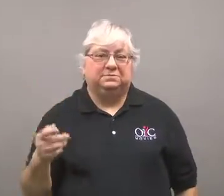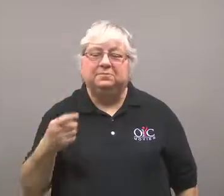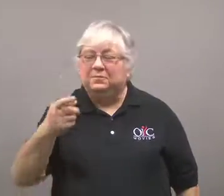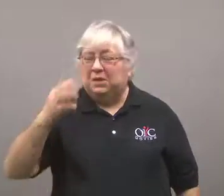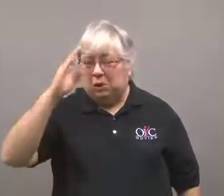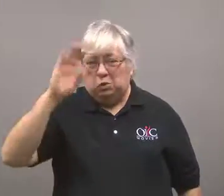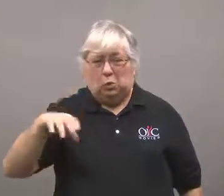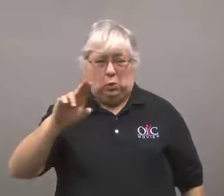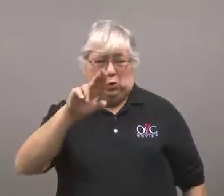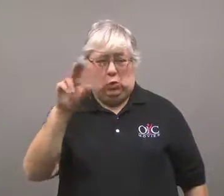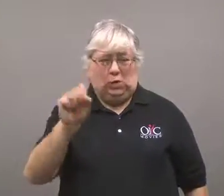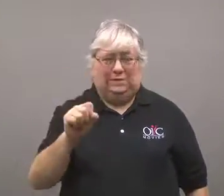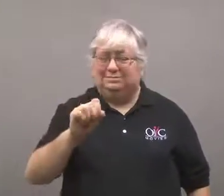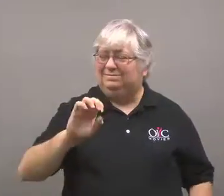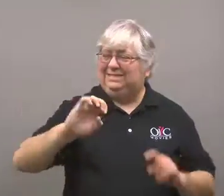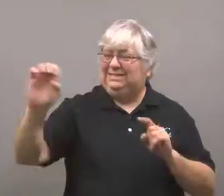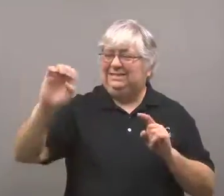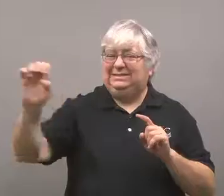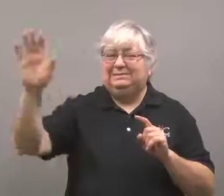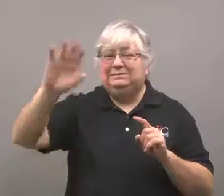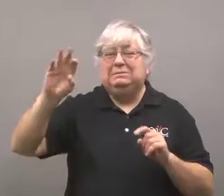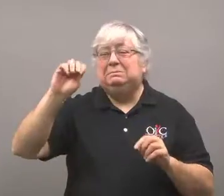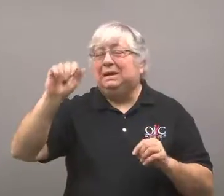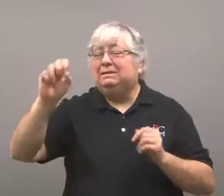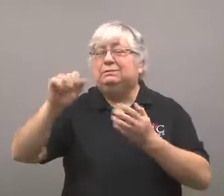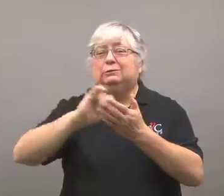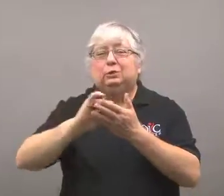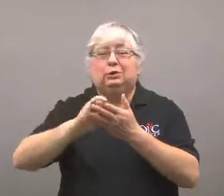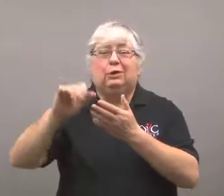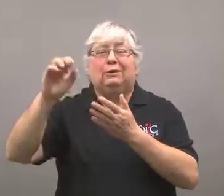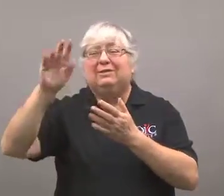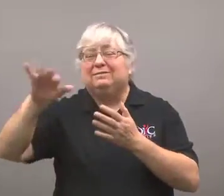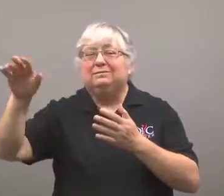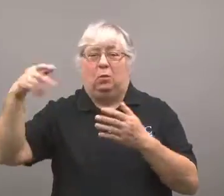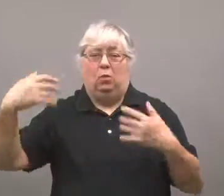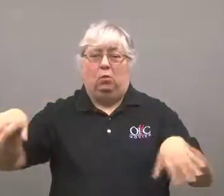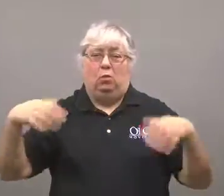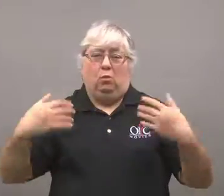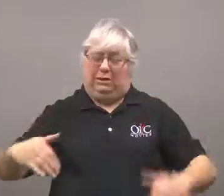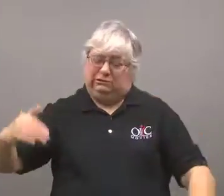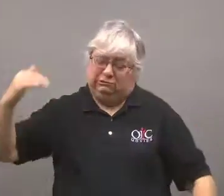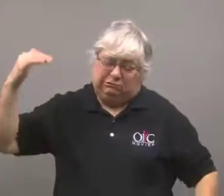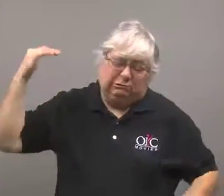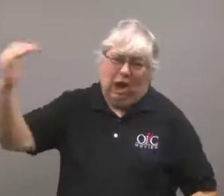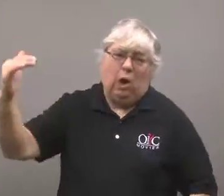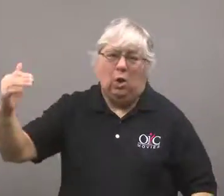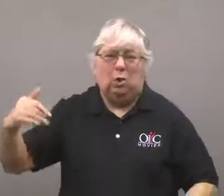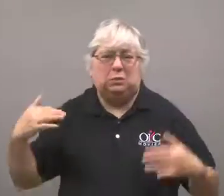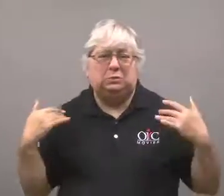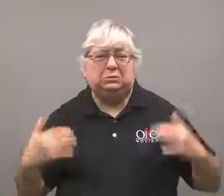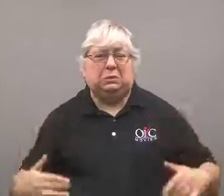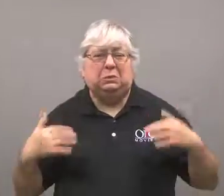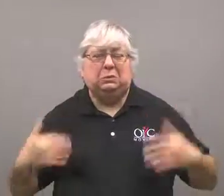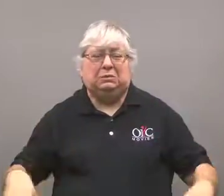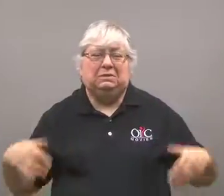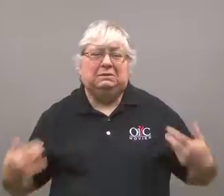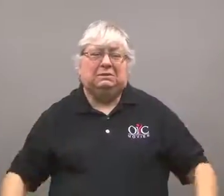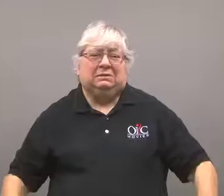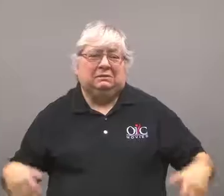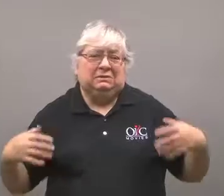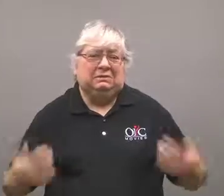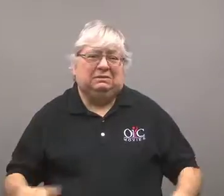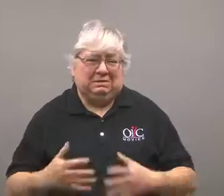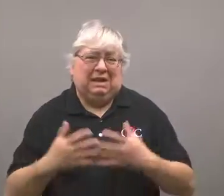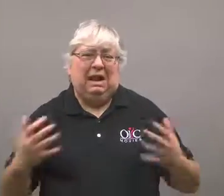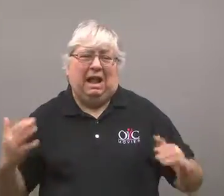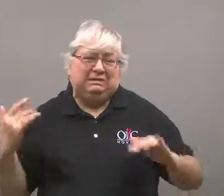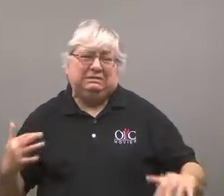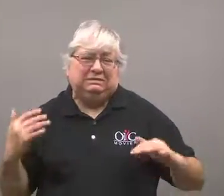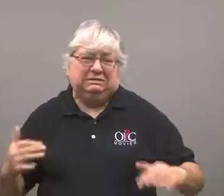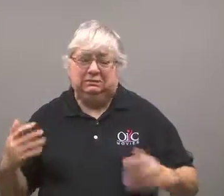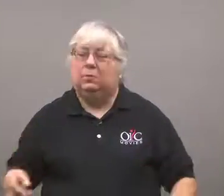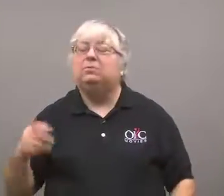The northeastern U.S. including Massachusetts and New York has had a ton of snow.